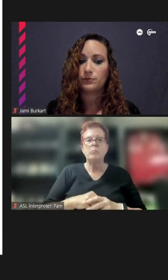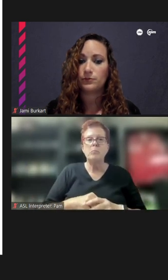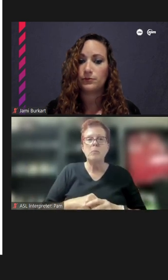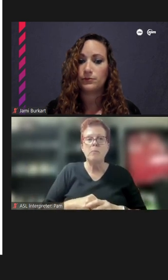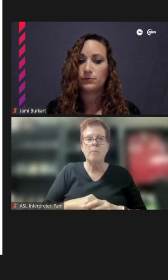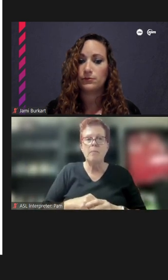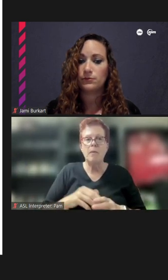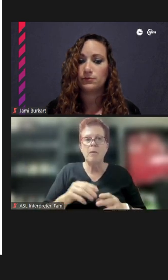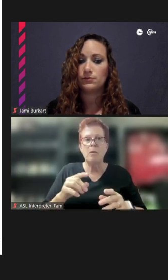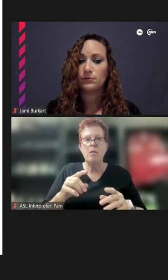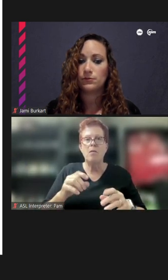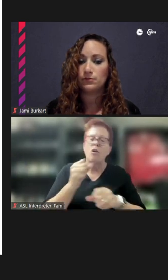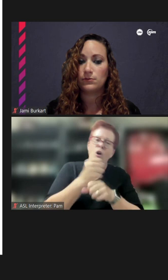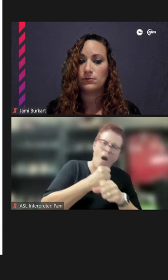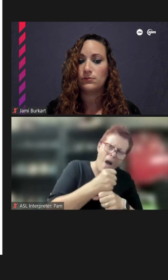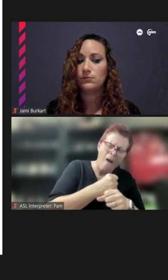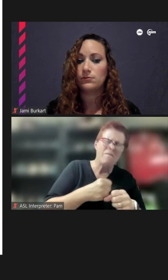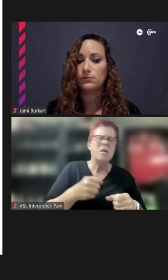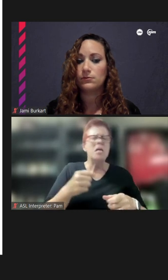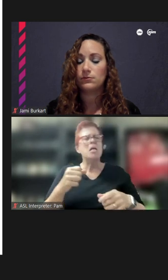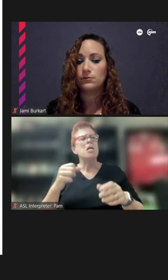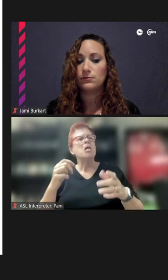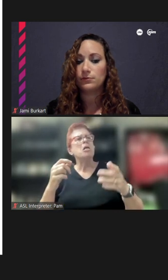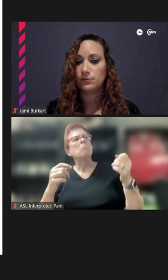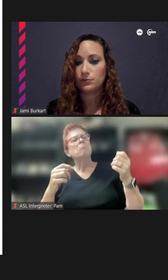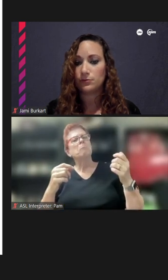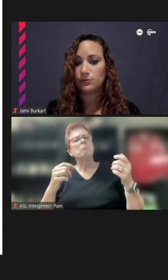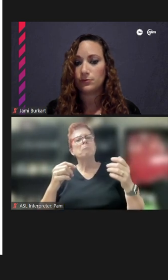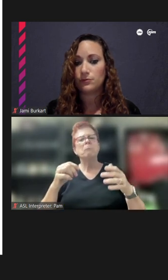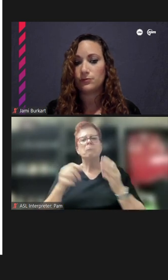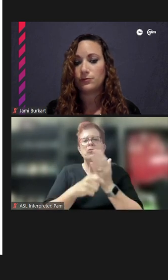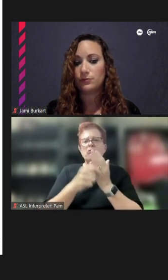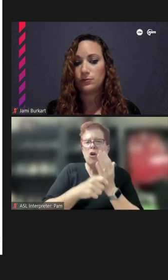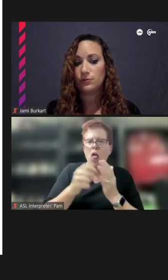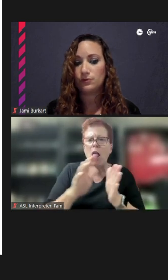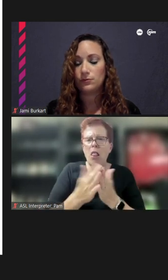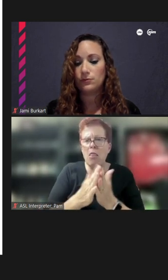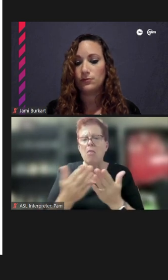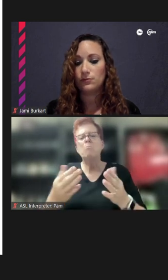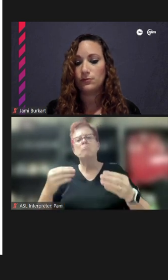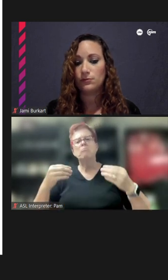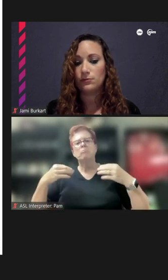you could get coffee, you could get journals, you could get shirts, candles -- just this whole